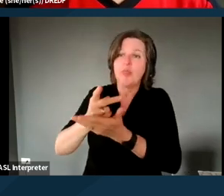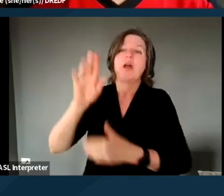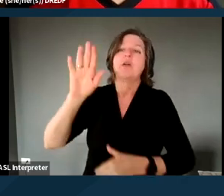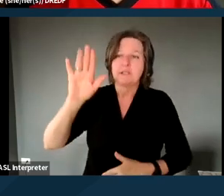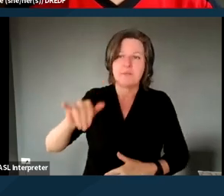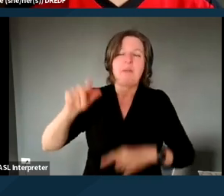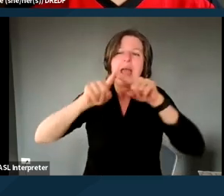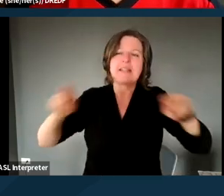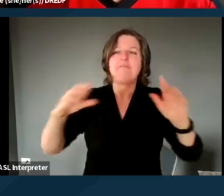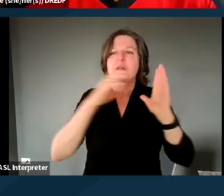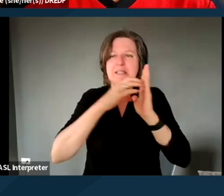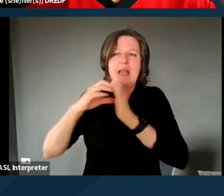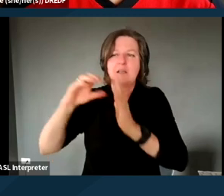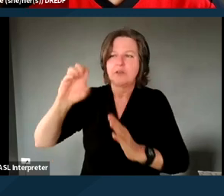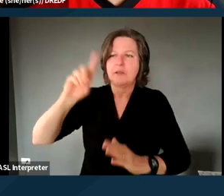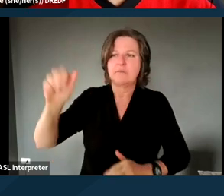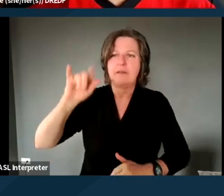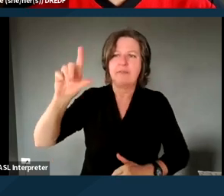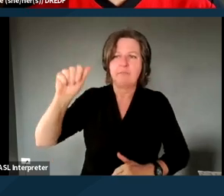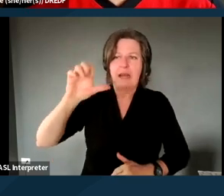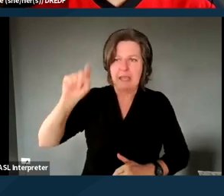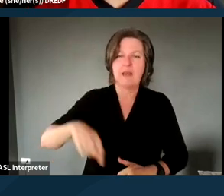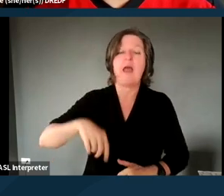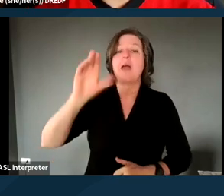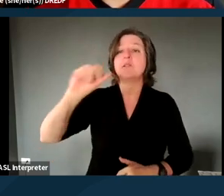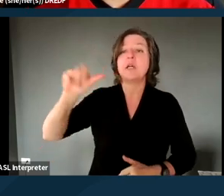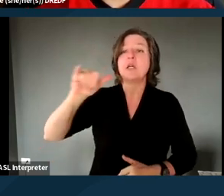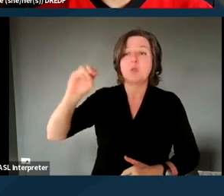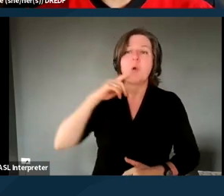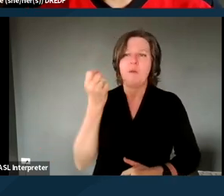and this one that is affecting Medi-Cal quite broadly.